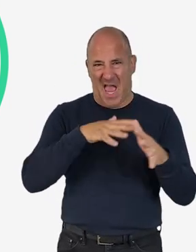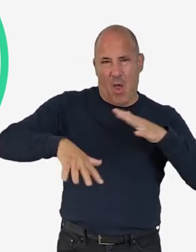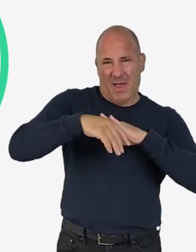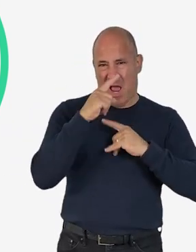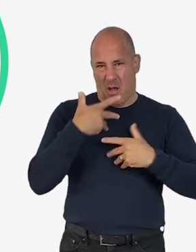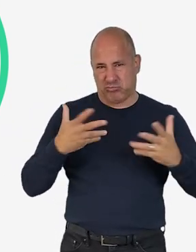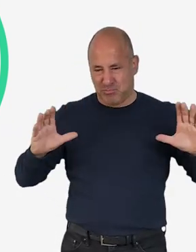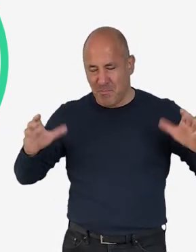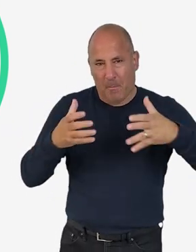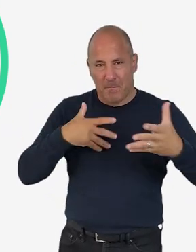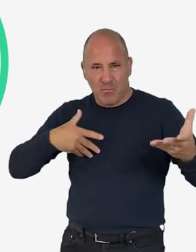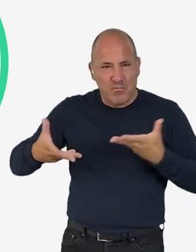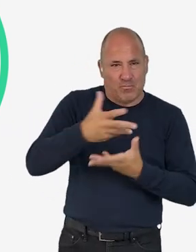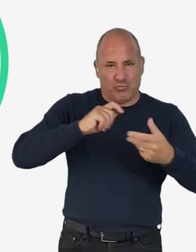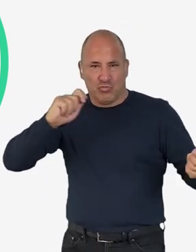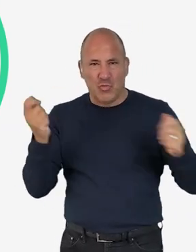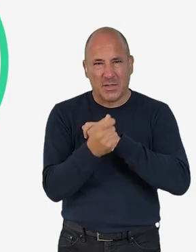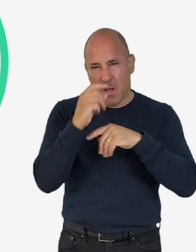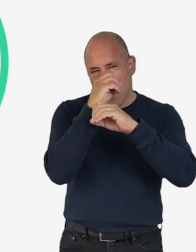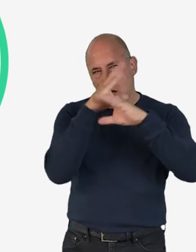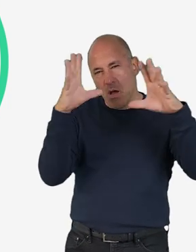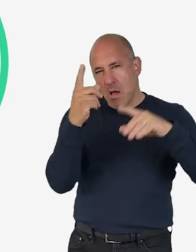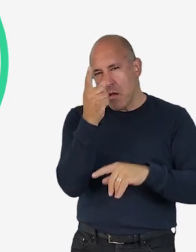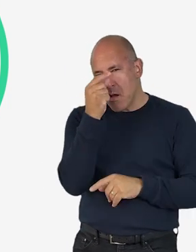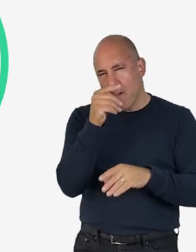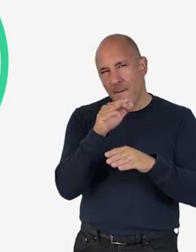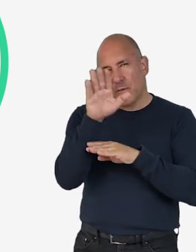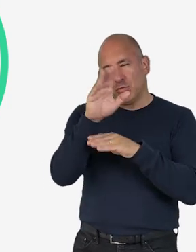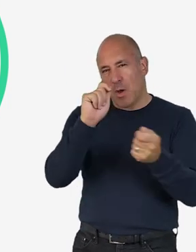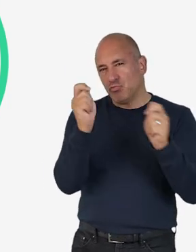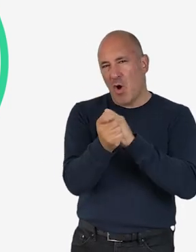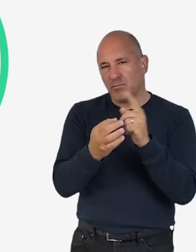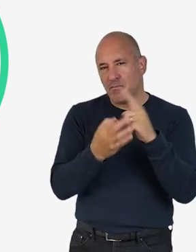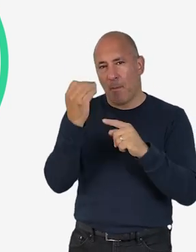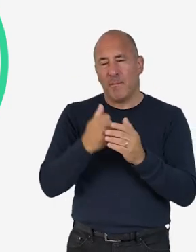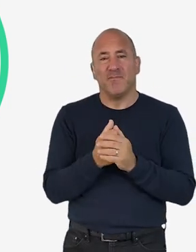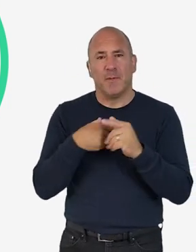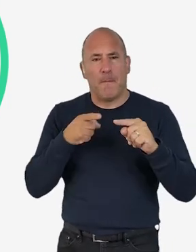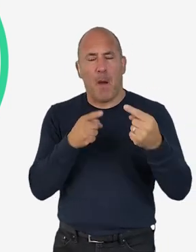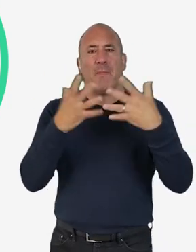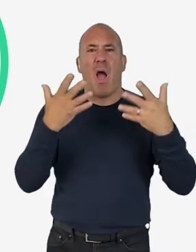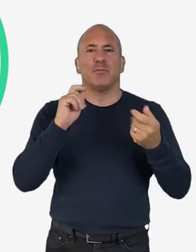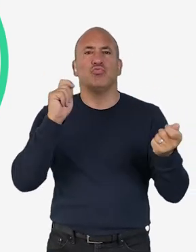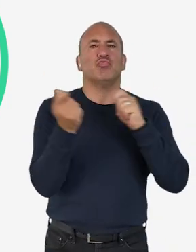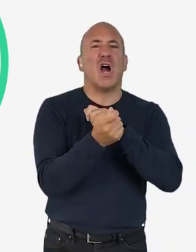to create space for broader collective change and imaginative capacity for a different future. The fight against climate change is a marathon,